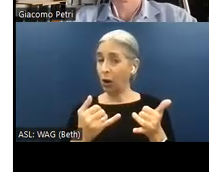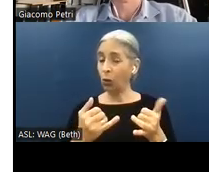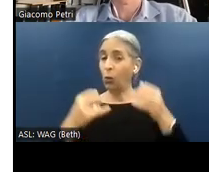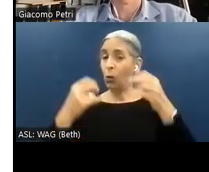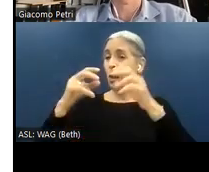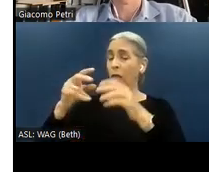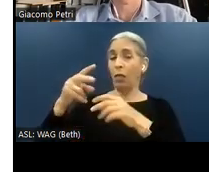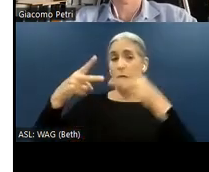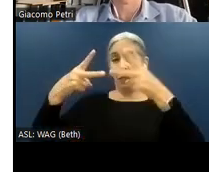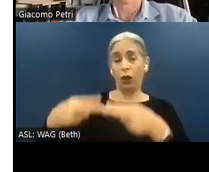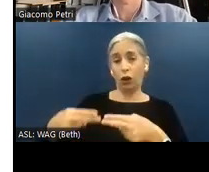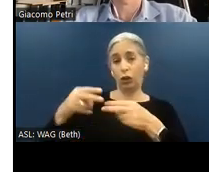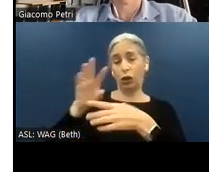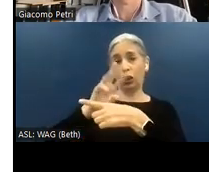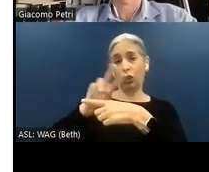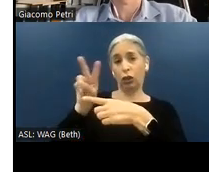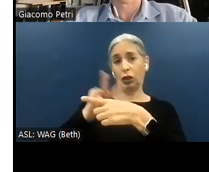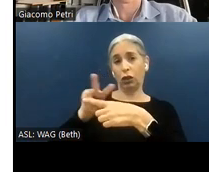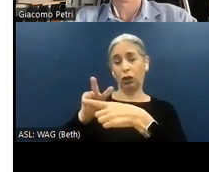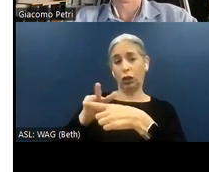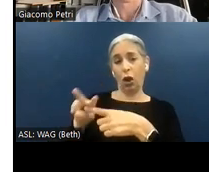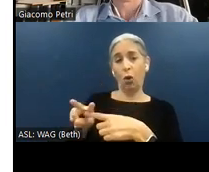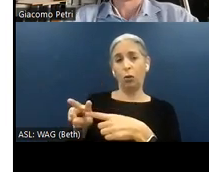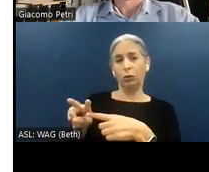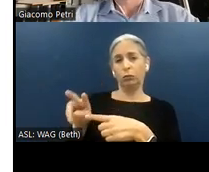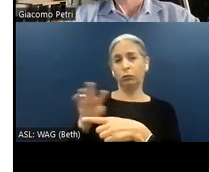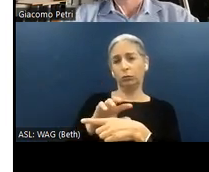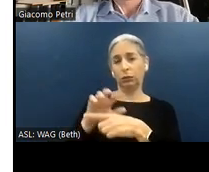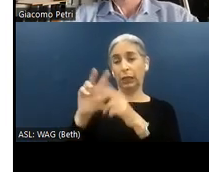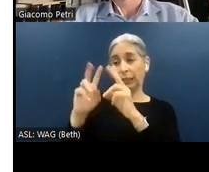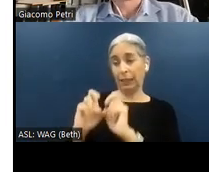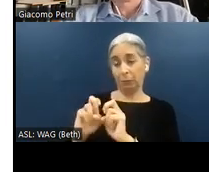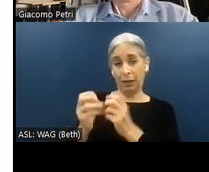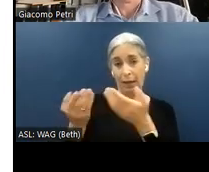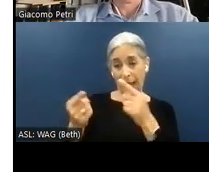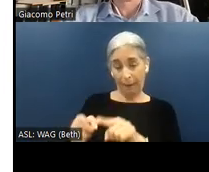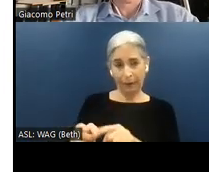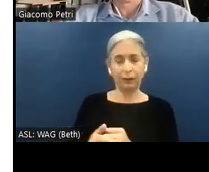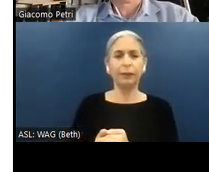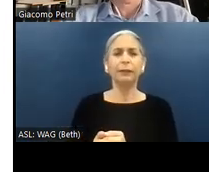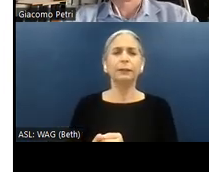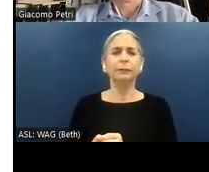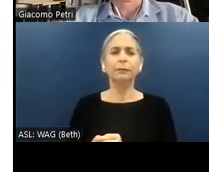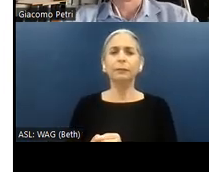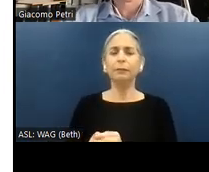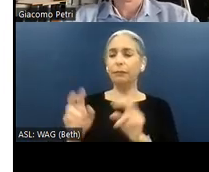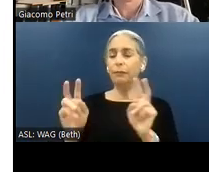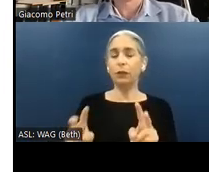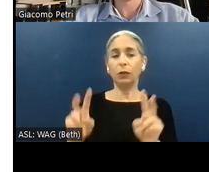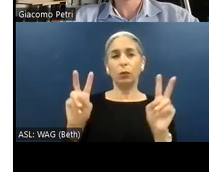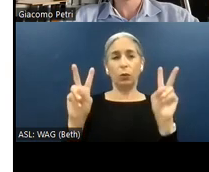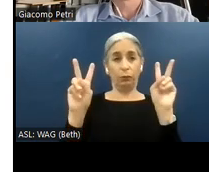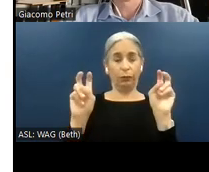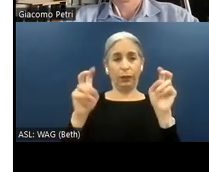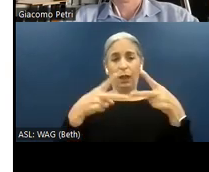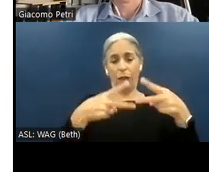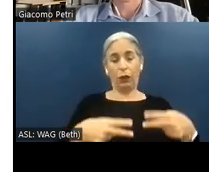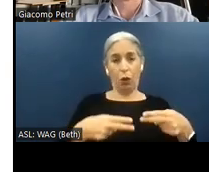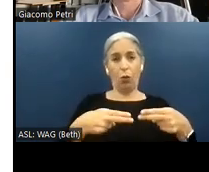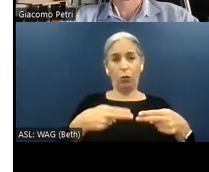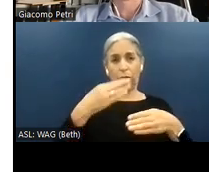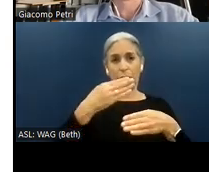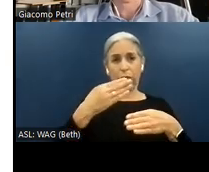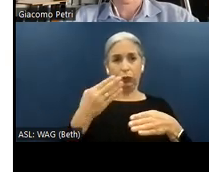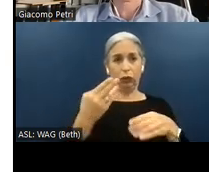to the table. In our UsableNet code audit process, the in-use audit represents the last